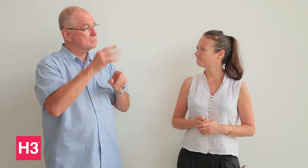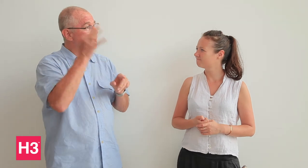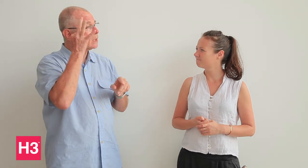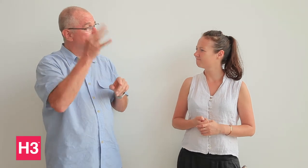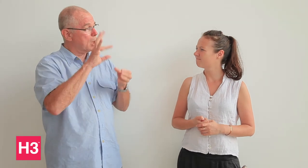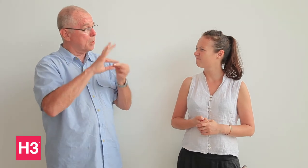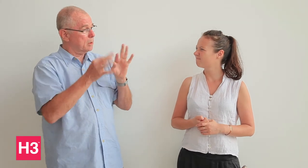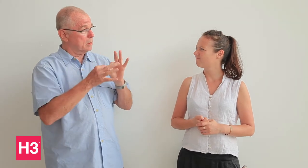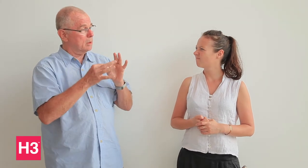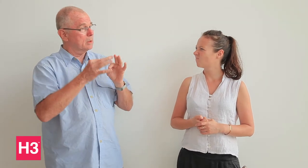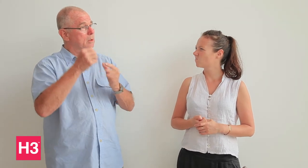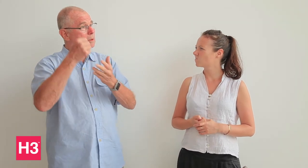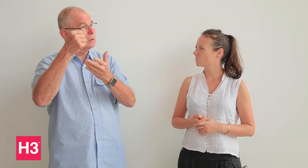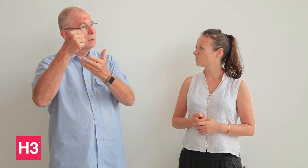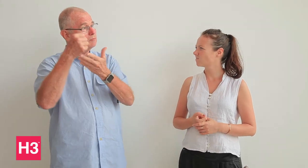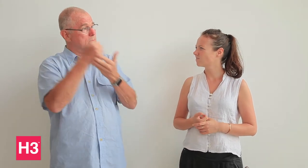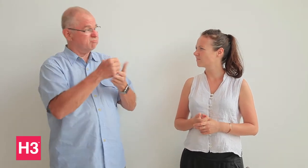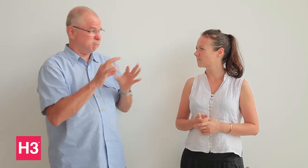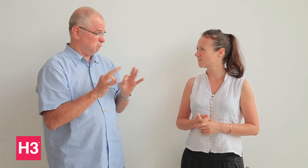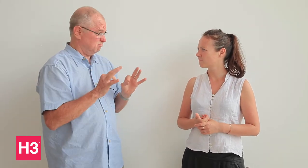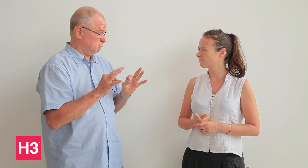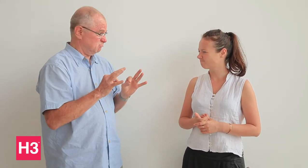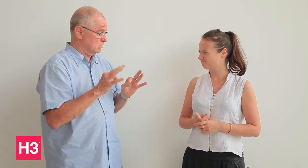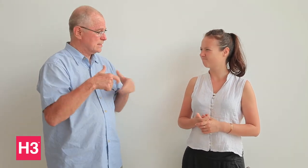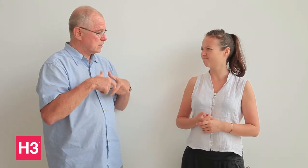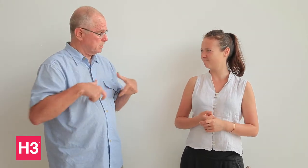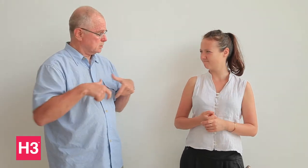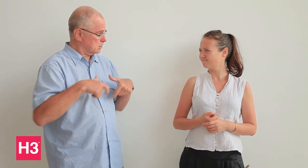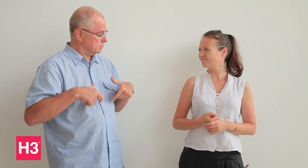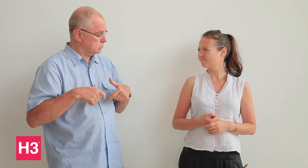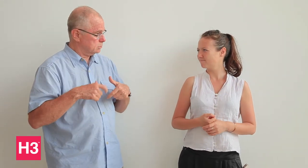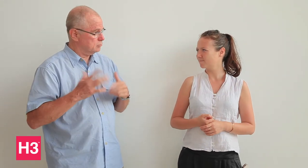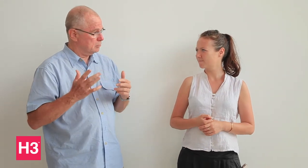It is the same for hearing Olympics.